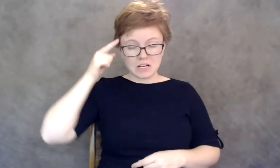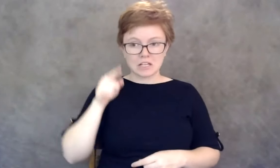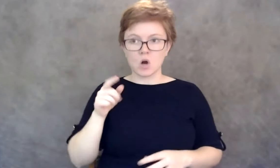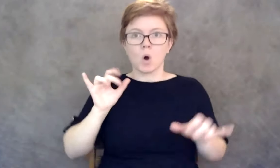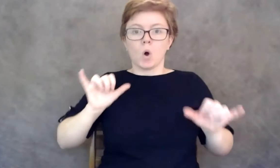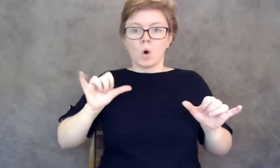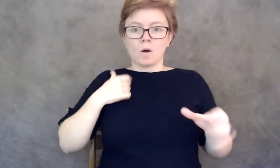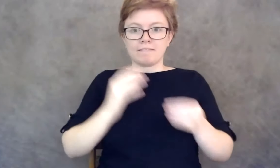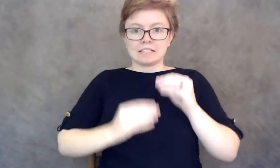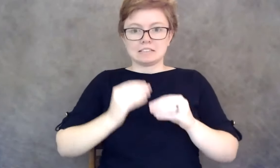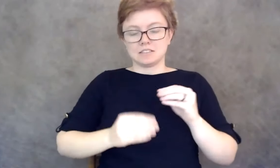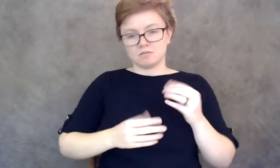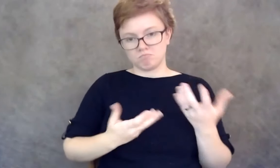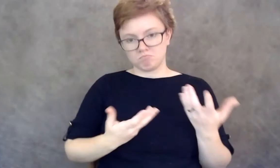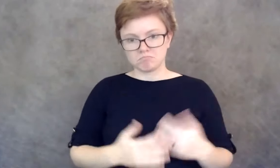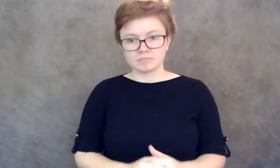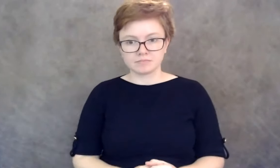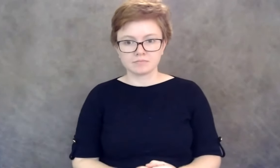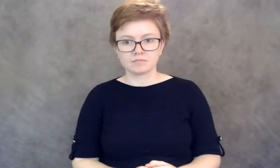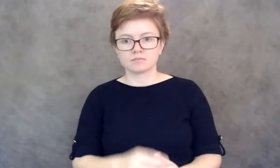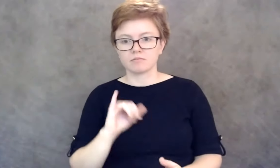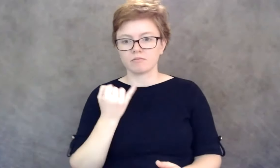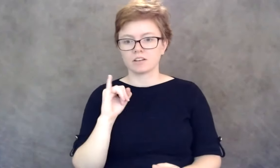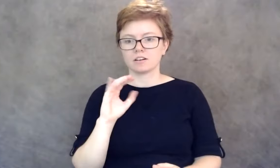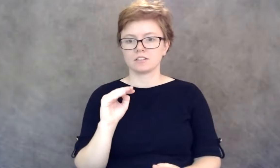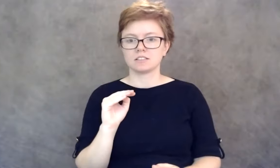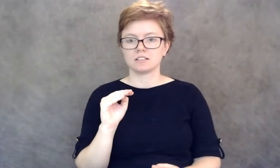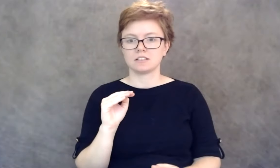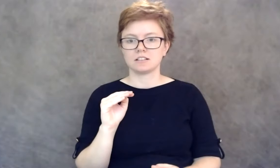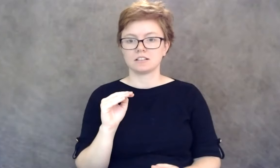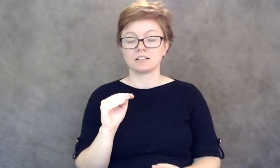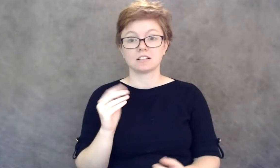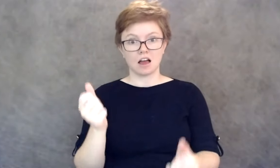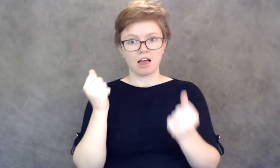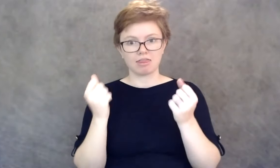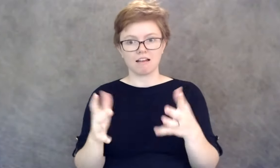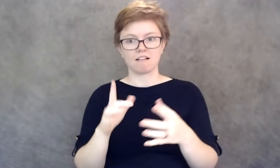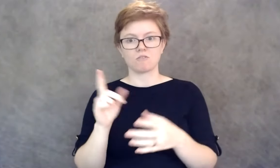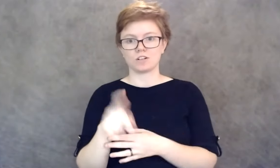Thank you so much. A lot of the questions around masks.